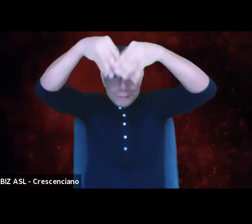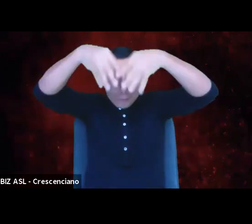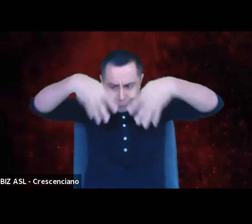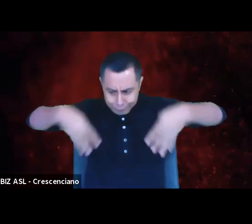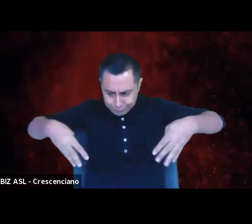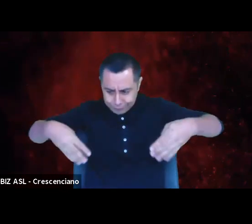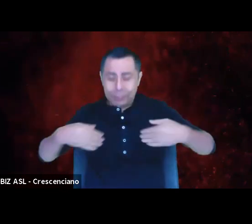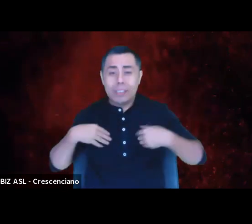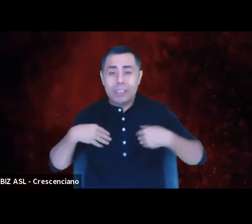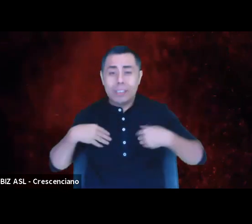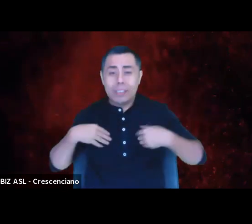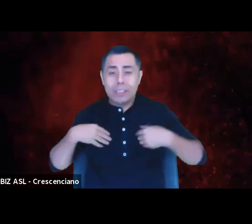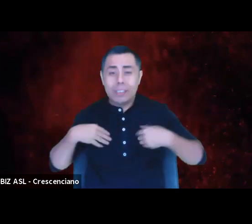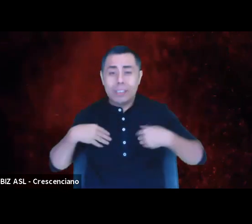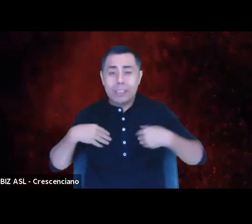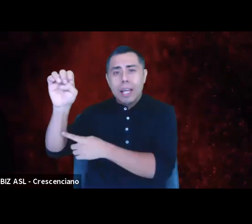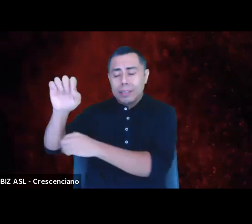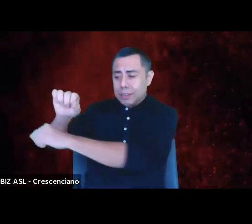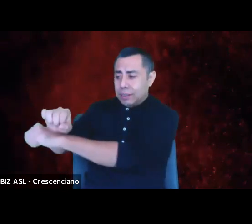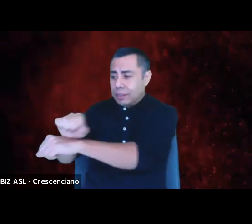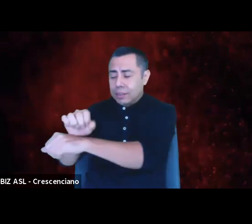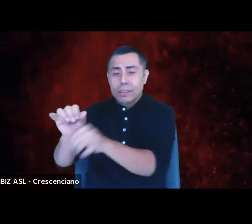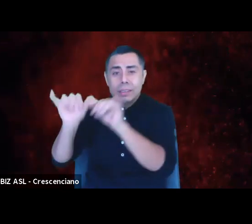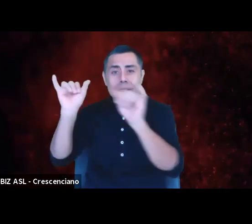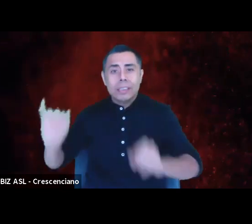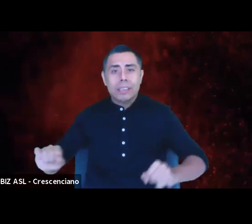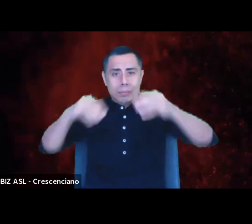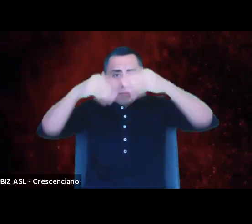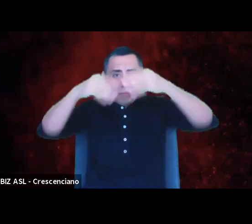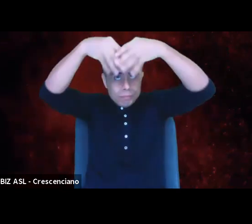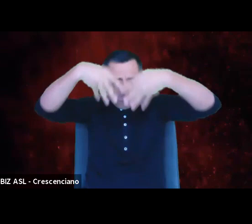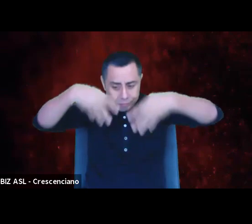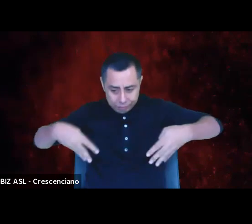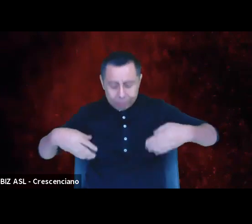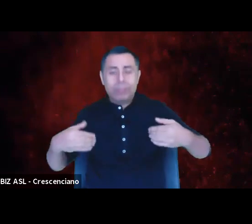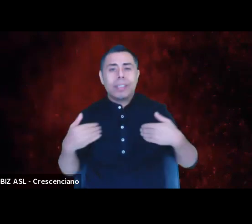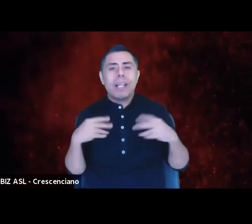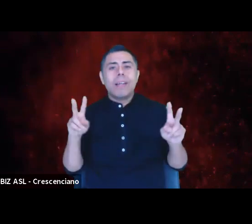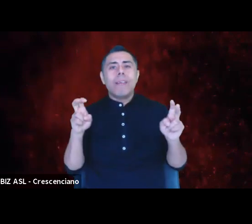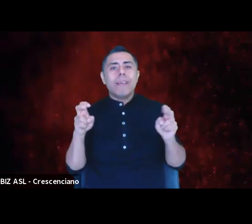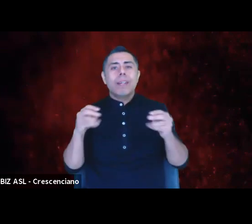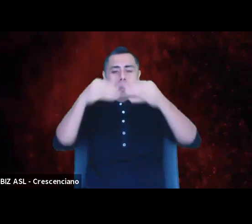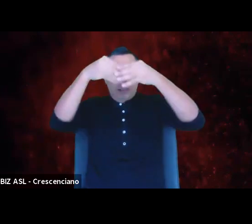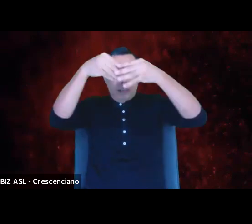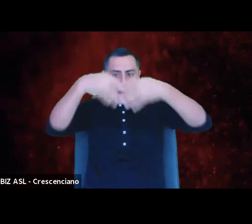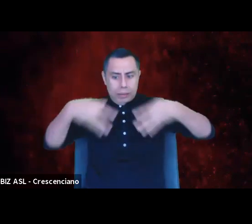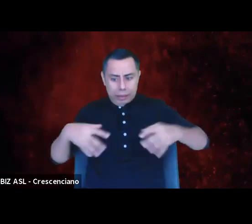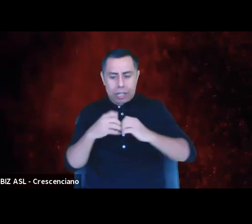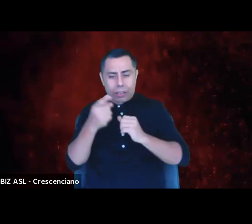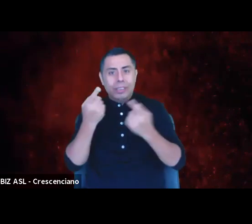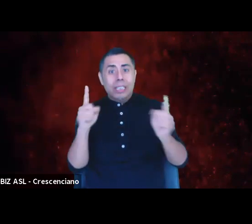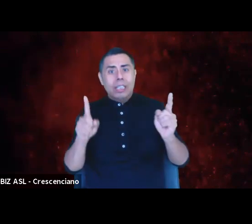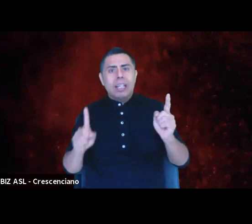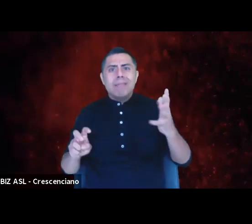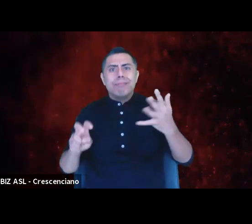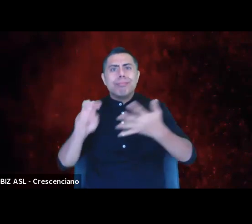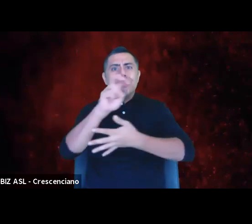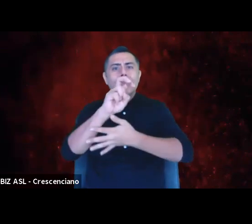Over hundreds of years of believing our perception was reality, we've finally, in relatively recent times, come to learn that the world is round.